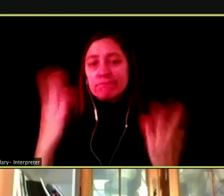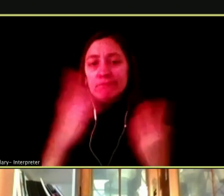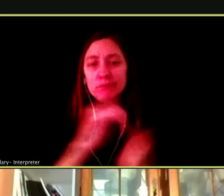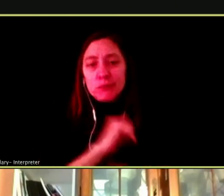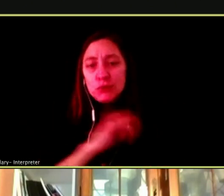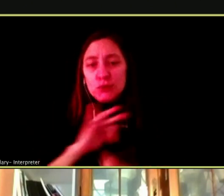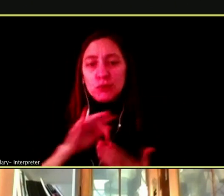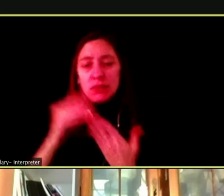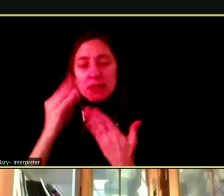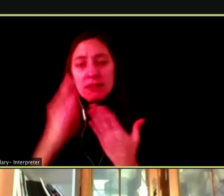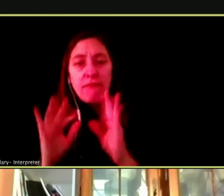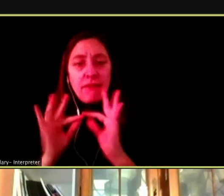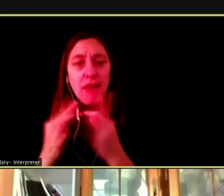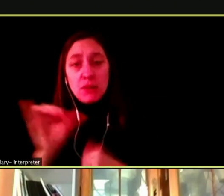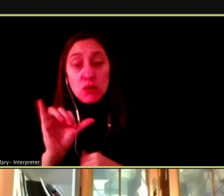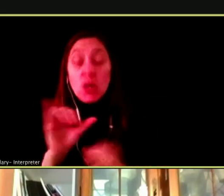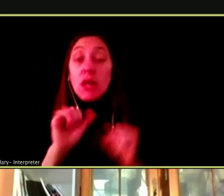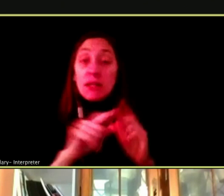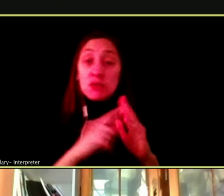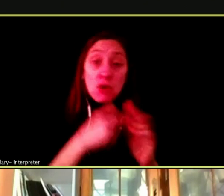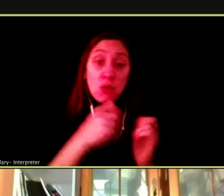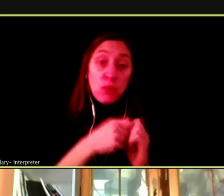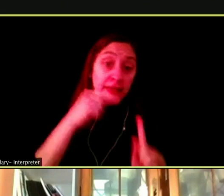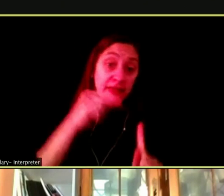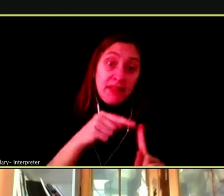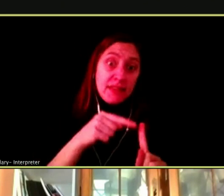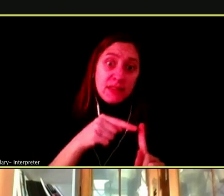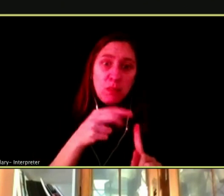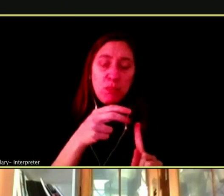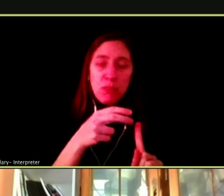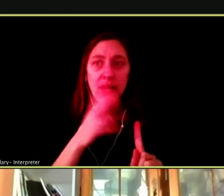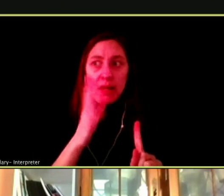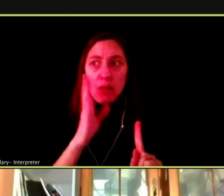CAN START WITH THIS AND GO TO OTHER TYPES OF DRUGS THAT ARE EVEN MORE HARMFUL ABILITY